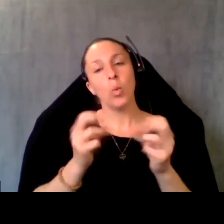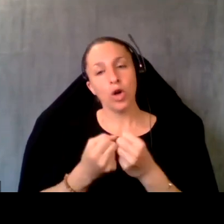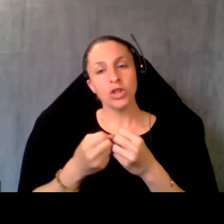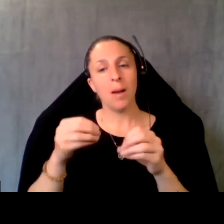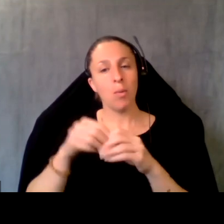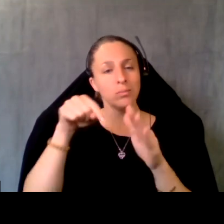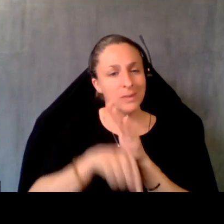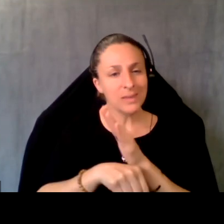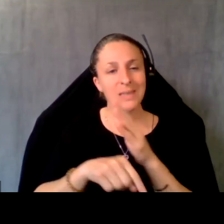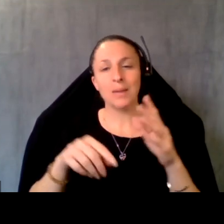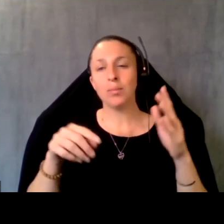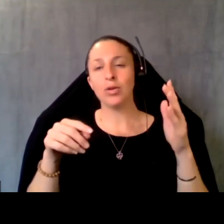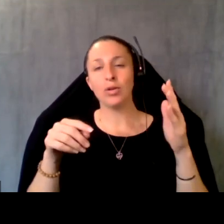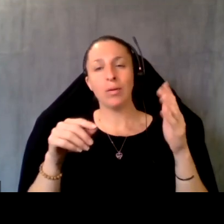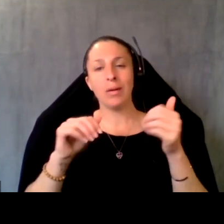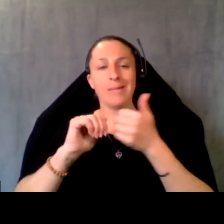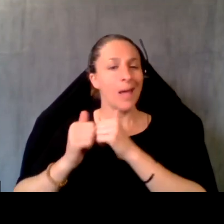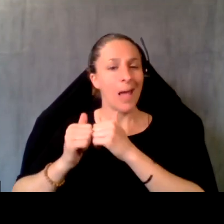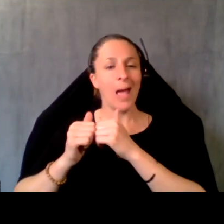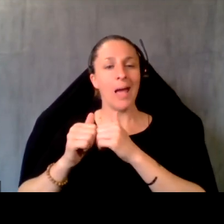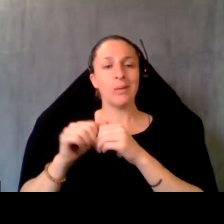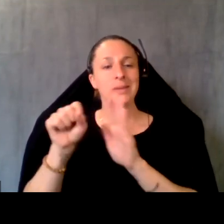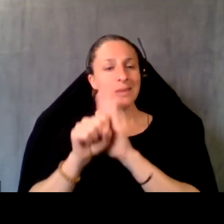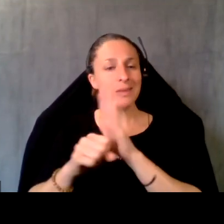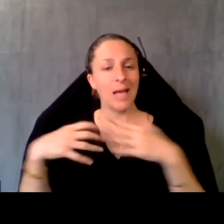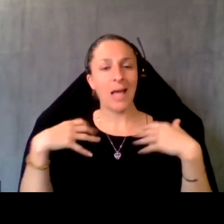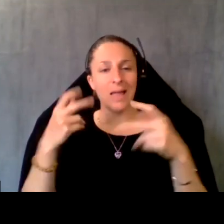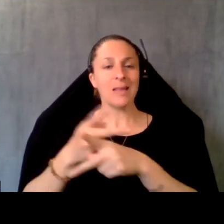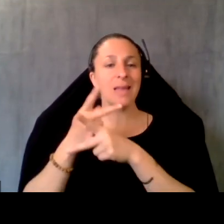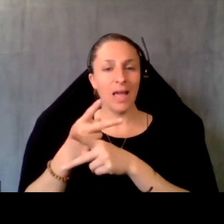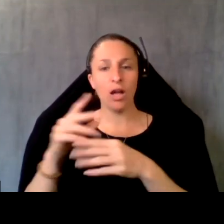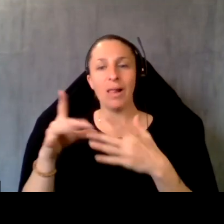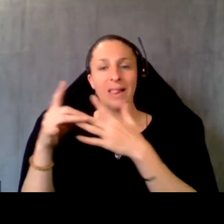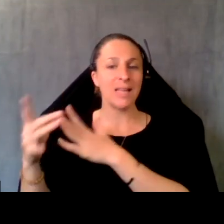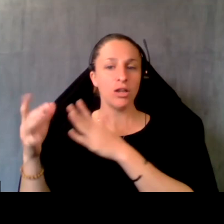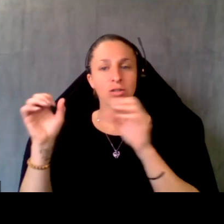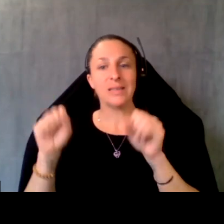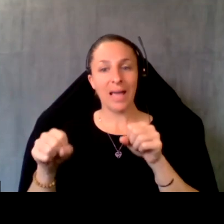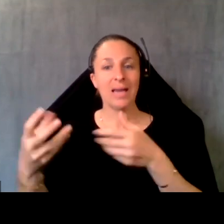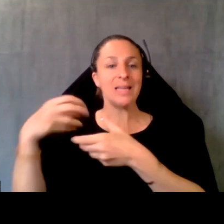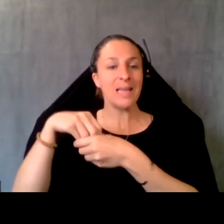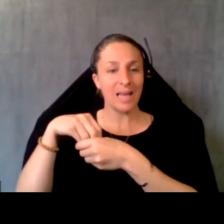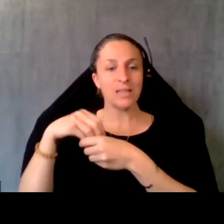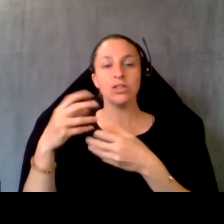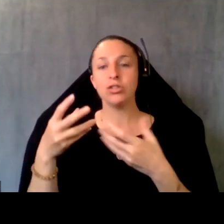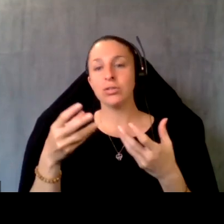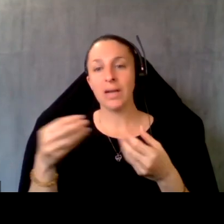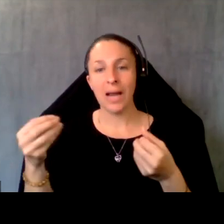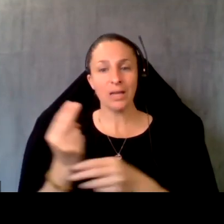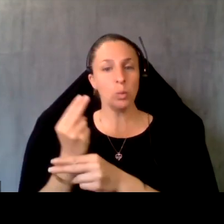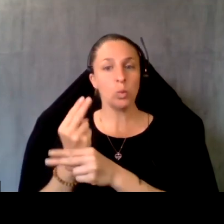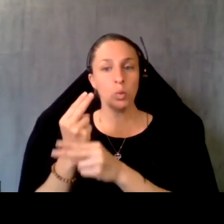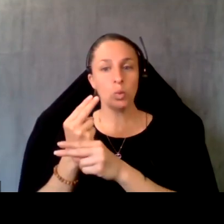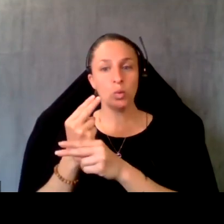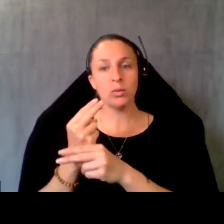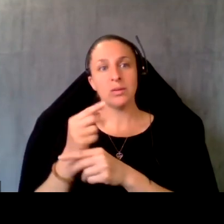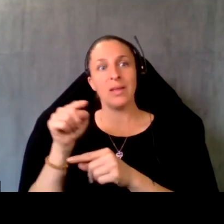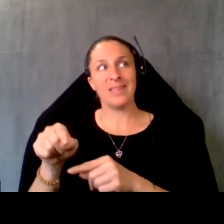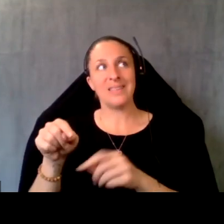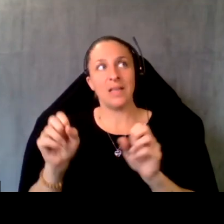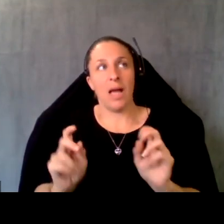workshopping into how state healthcare leaders can engage, and you leverage these opportunities toto